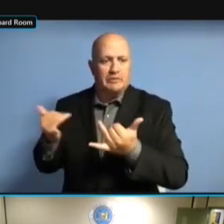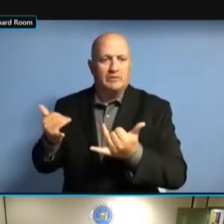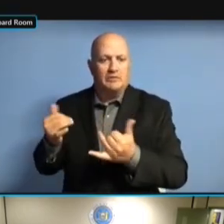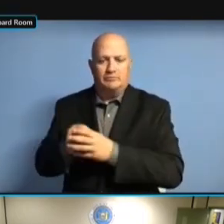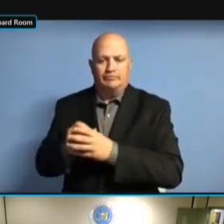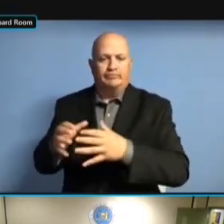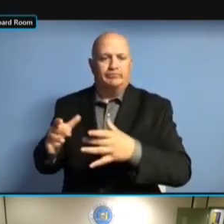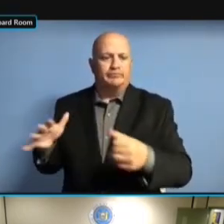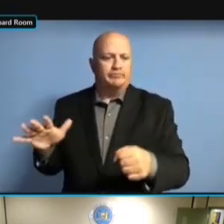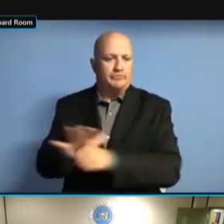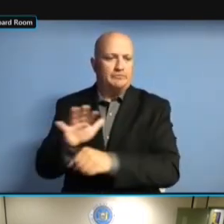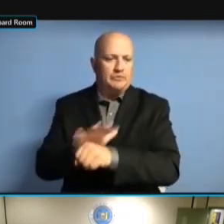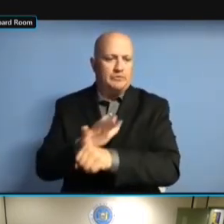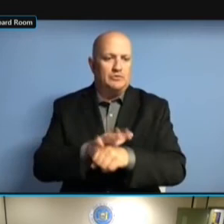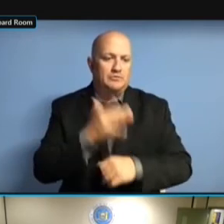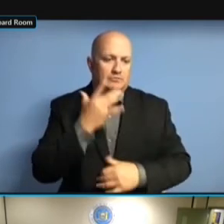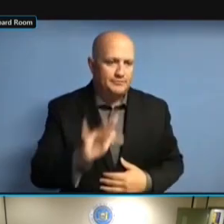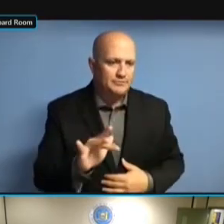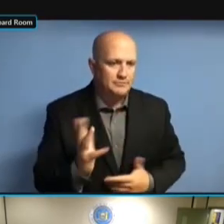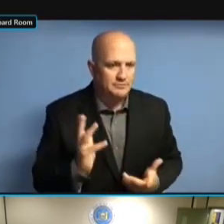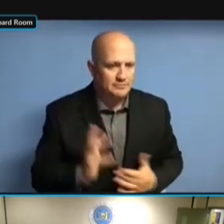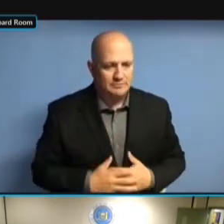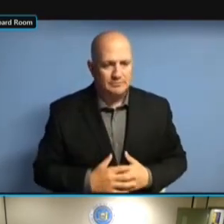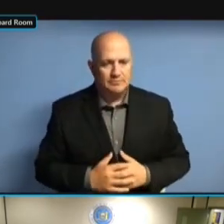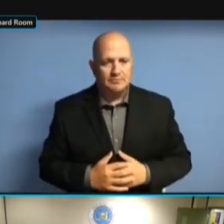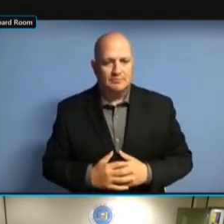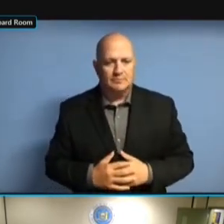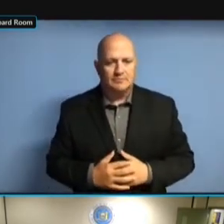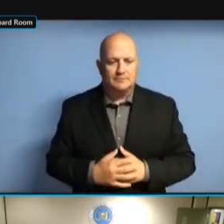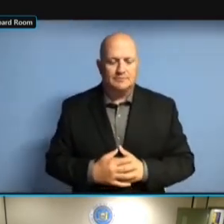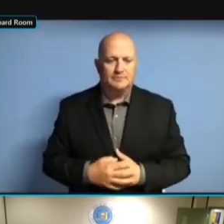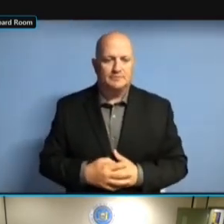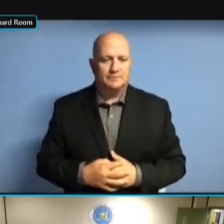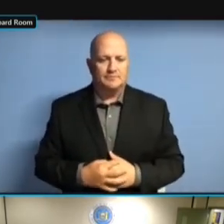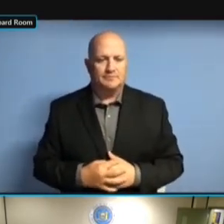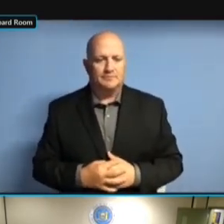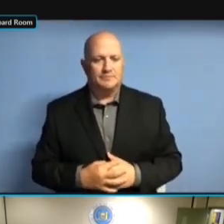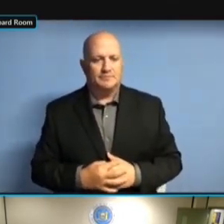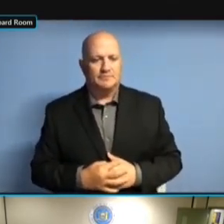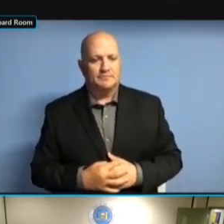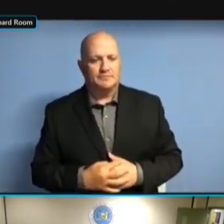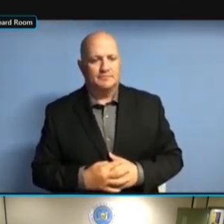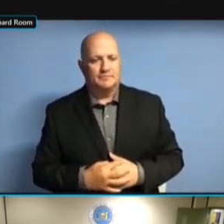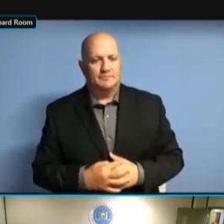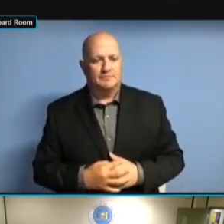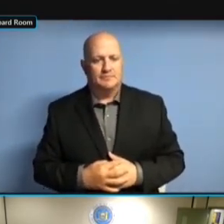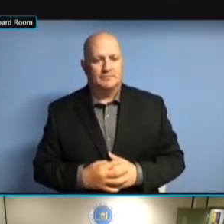IT TOOK QUITE A WHILE. WE'VE HAD SUCCESS IN FILLING WE'VE HAD SUCCESS IN FILLING WE'VE HAD SUCCESS IN FILLING POSITIONS WE'VE HAD SUCCESS IN FILLING POSITIONS OF WE'VE HAD SUCCESS IN FILLING POSITIONS OF LATE. POSITIONS OF LATE. POSITIONS OF LATE. PARTICULARLY POSITIONS OF LATE. PARTICULARLY MOST POSITIONS OF LATE. PARTICULARLY MOST OF POSITIONS OF LATE. PARTICULARLY MOST OF THEM POSITIONS OF LATE. PARTICULARLY MOST OF THEM HAVE PARTICULARLY MOST OF THEM HAVE PARTICULARLY MOST OF THEM HAVE BEEN PARTICULARLY MOST OF THEM HAVE BEEN CONTRACTORS, PARTICULARLY MOST OF THEM HAVE BEEN CONTRACTORS, WHICH PARTICULARLY MOST OF THEM HAVE BEEN CONTRACTORS, WHICH COME BEEN CONTRACTORS, WHICH COME BEEN CONTRACTORS, WHICH COME WITH BEEN CONTRACTORS, WHICH COME WITH THEIR